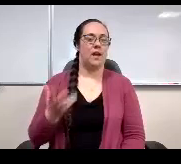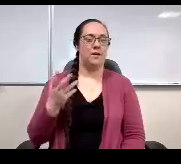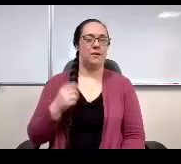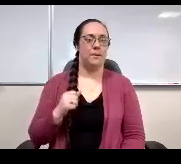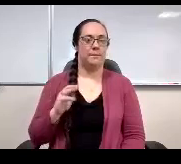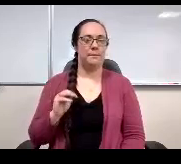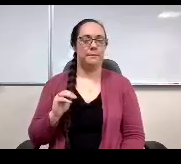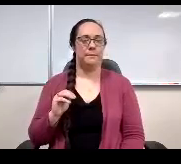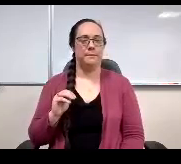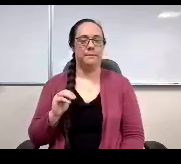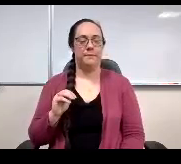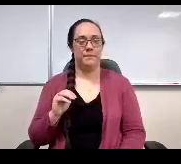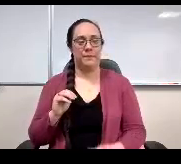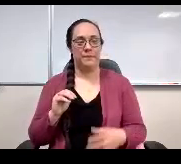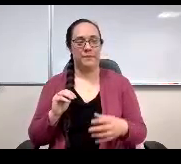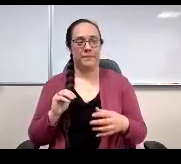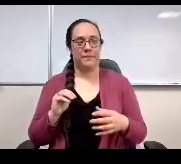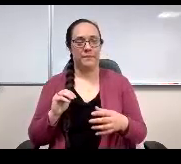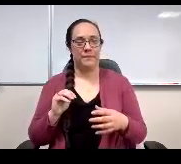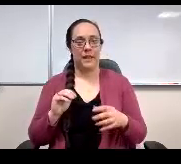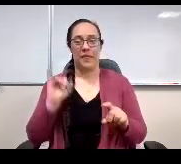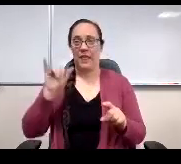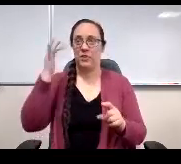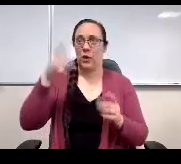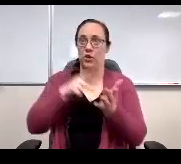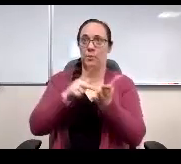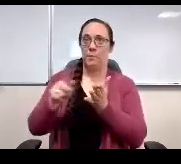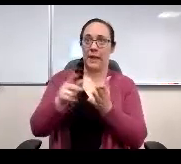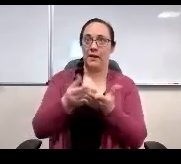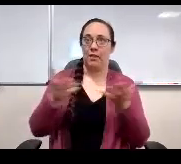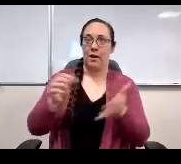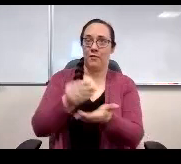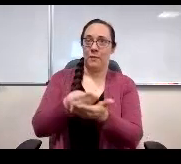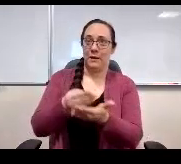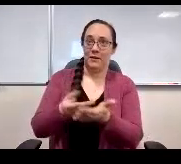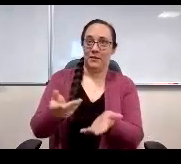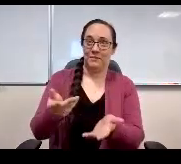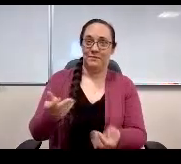Isn't that why you should be majority #11 also Miss Cloninger. I'm sorry Mr Lambert.